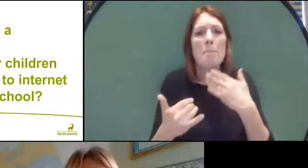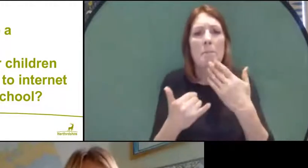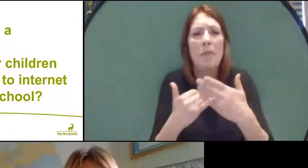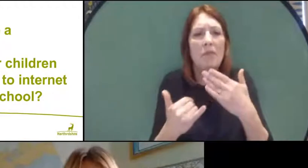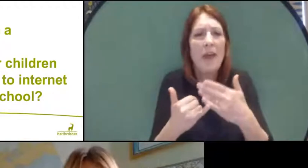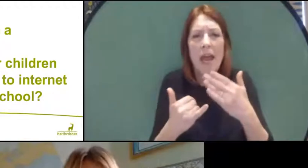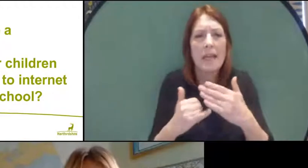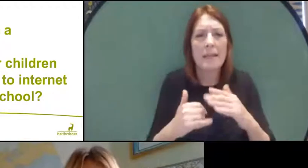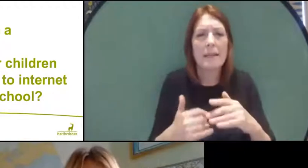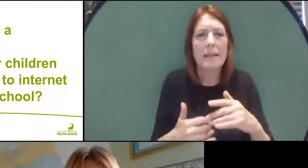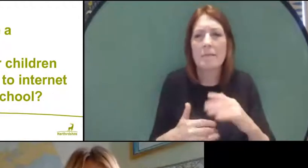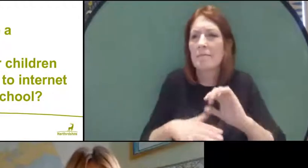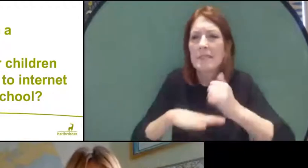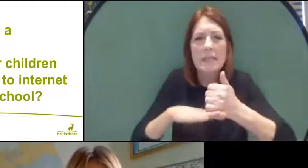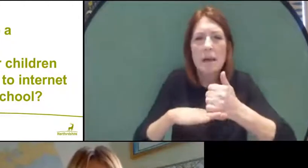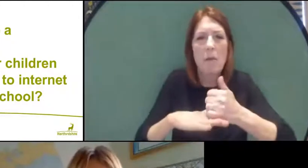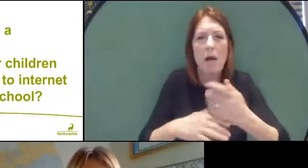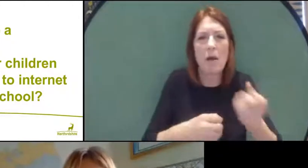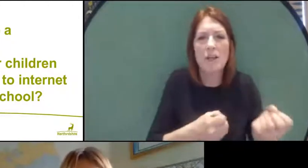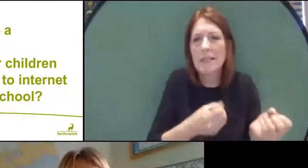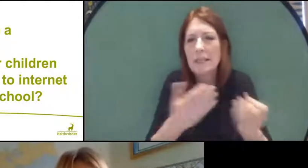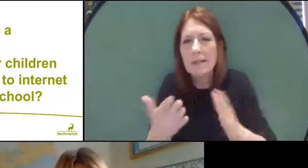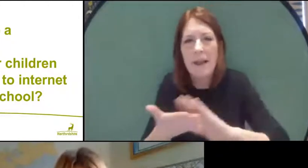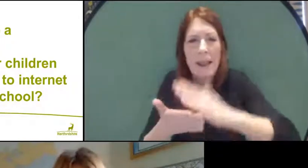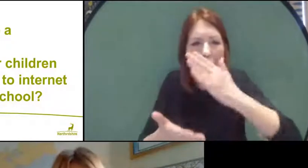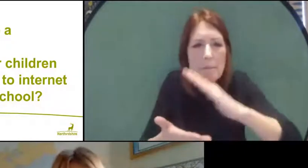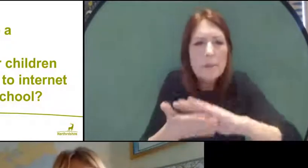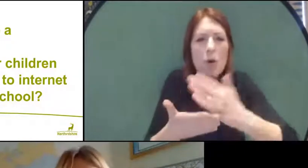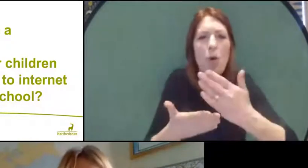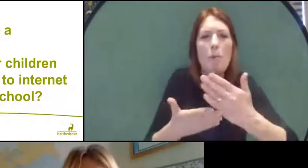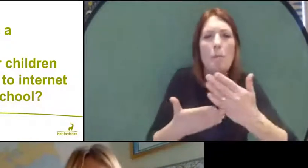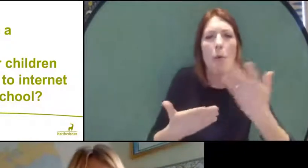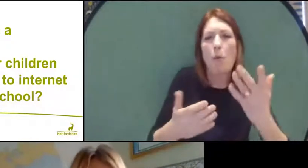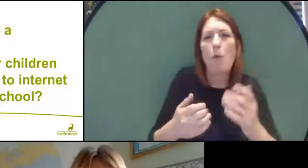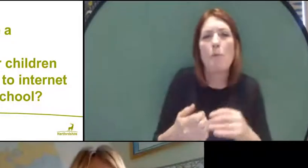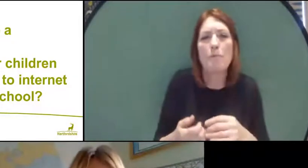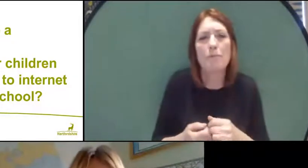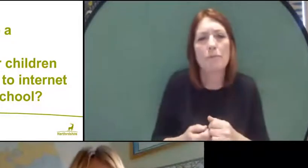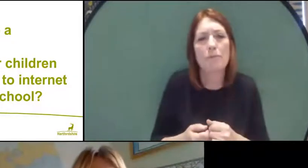delivery of laptops and have been able to provide those laptops to children,